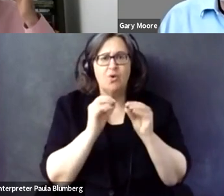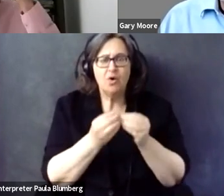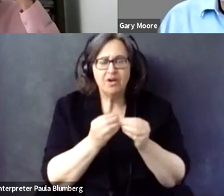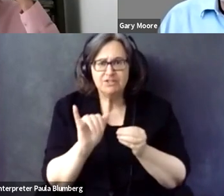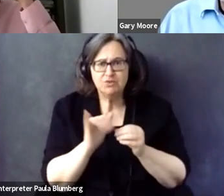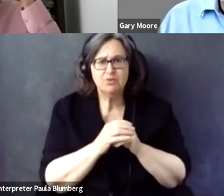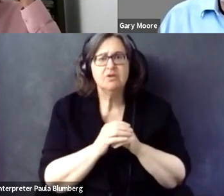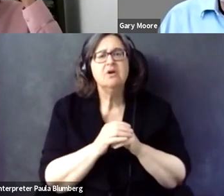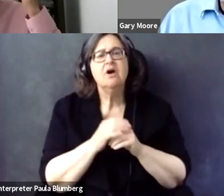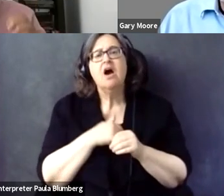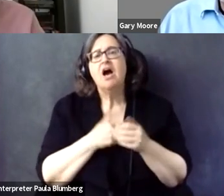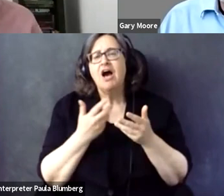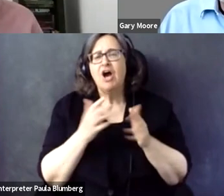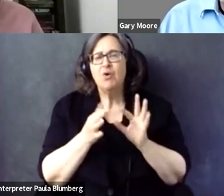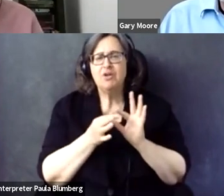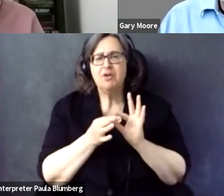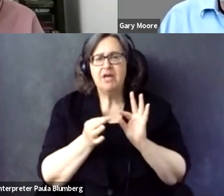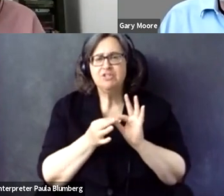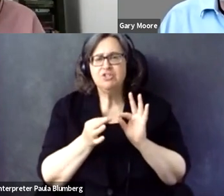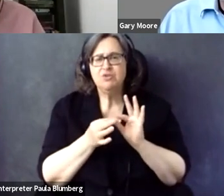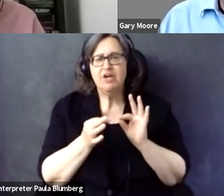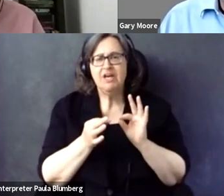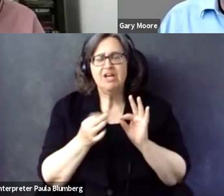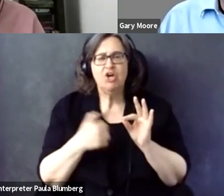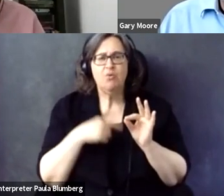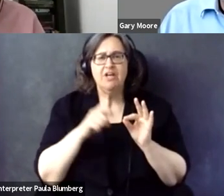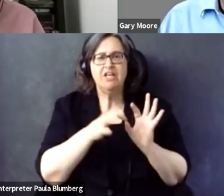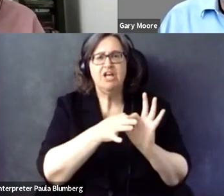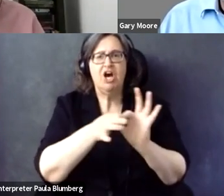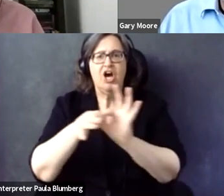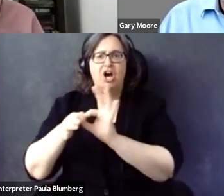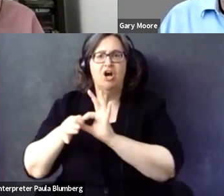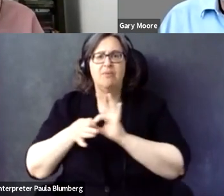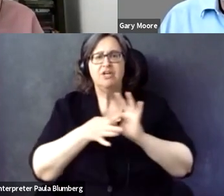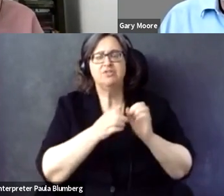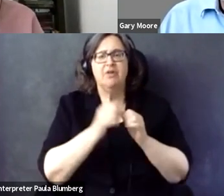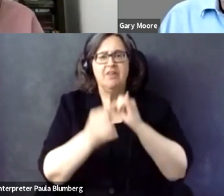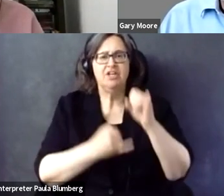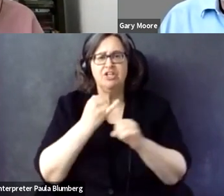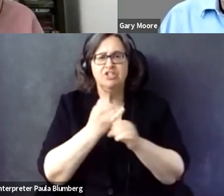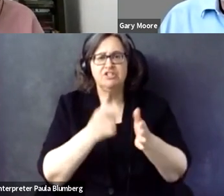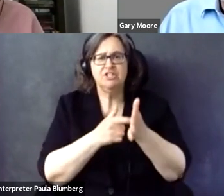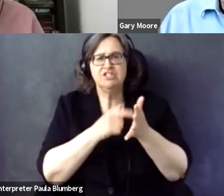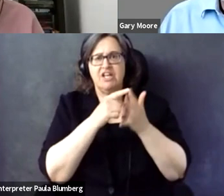in different countries, also from other international organizations and so on. So, this is what I mentioned earlier about the need to